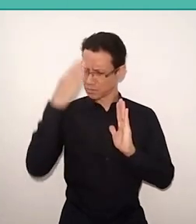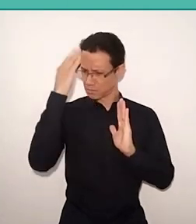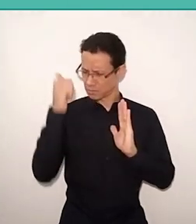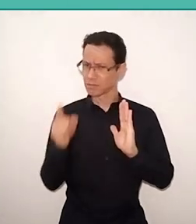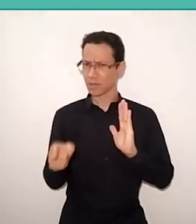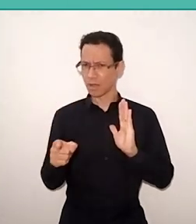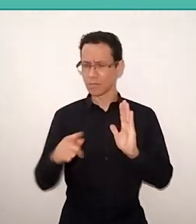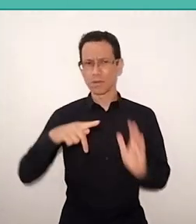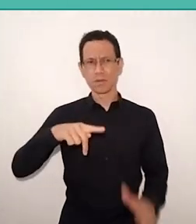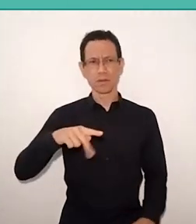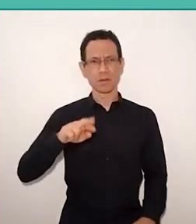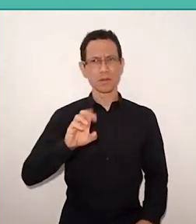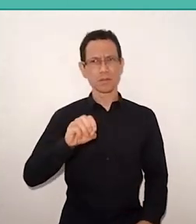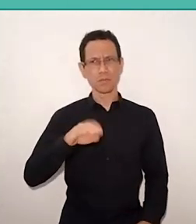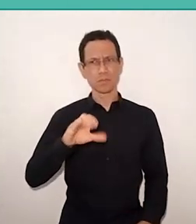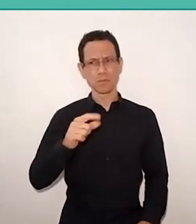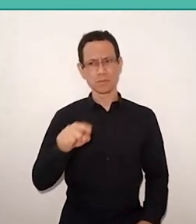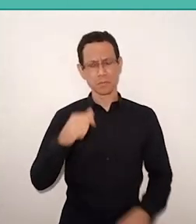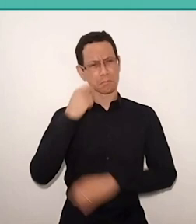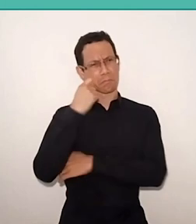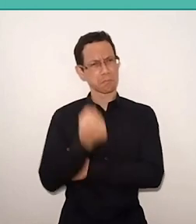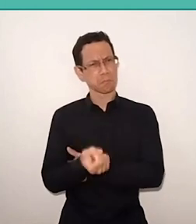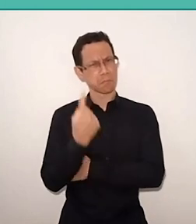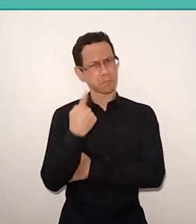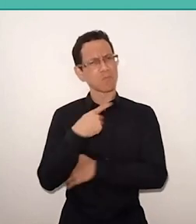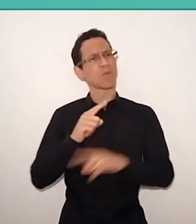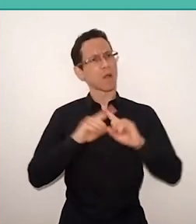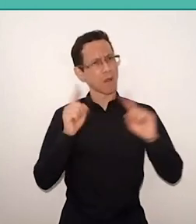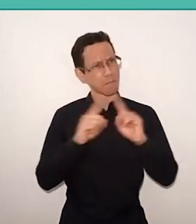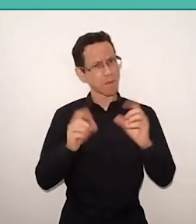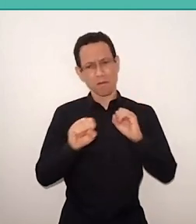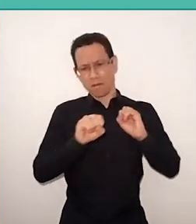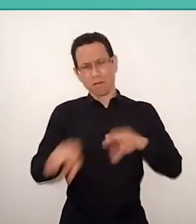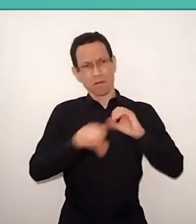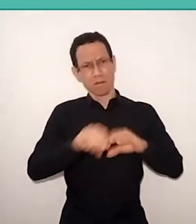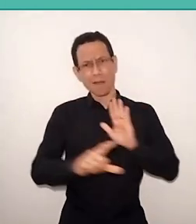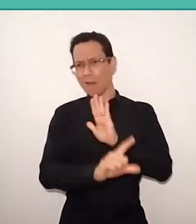“I go to school on Monday, complain to the director there because they are alphabetizing my grandson ahead of time."